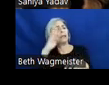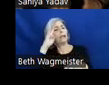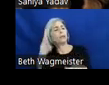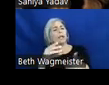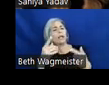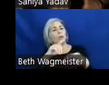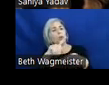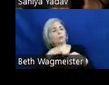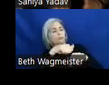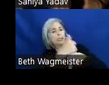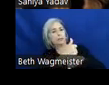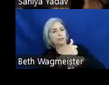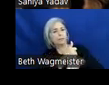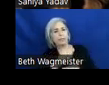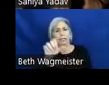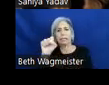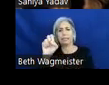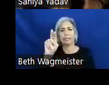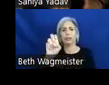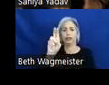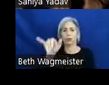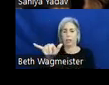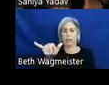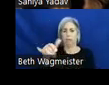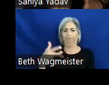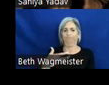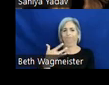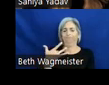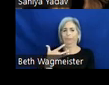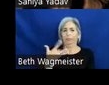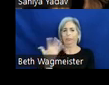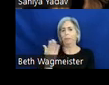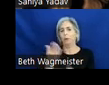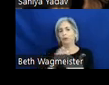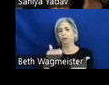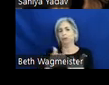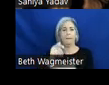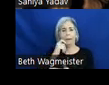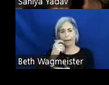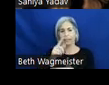So sensory considerations, most interfaces are biased towards the visual and auditory senses